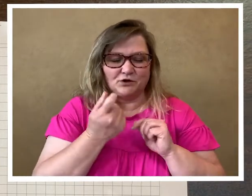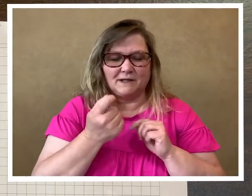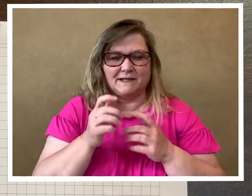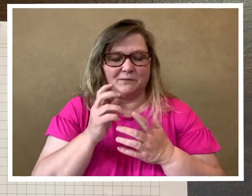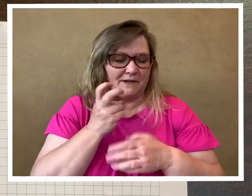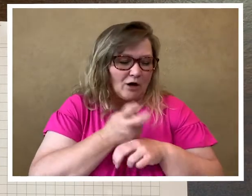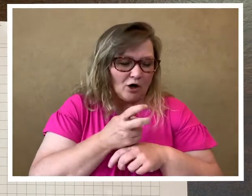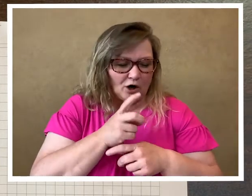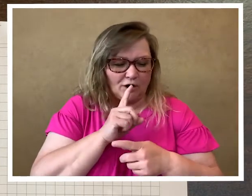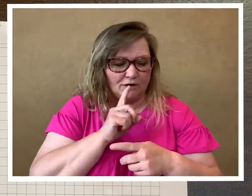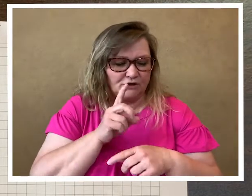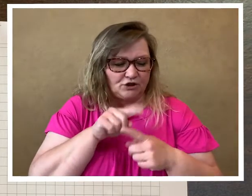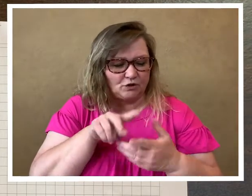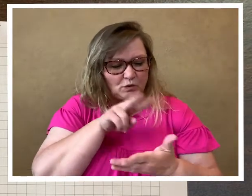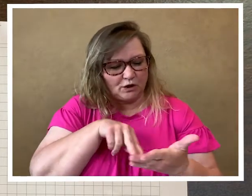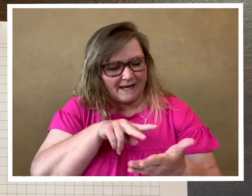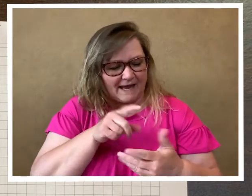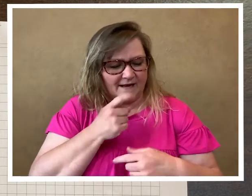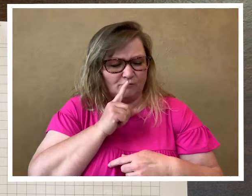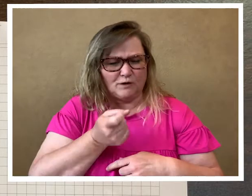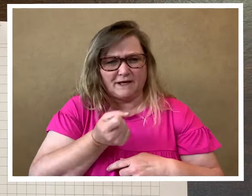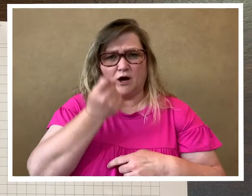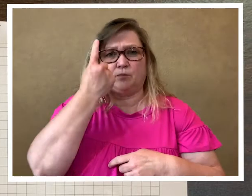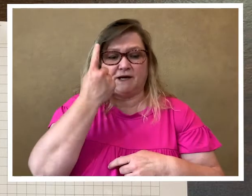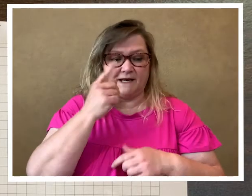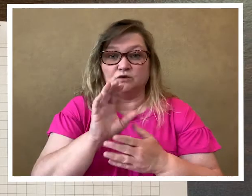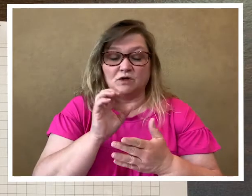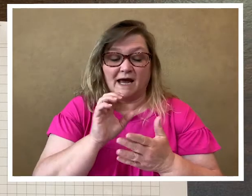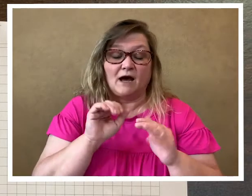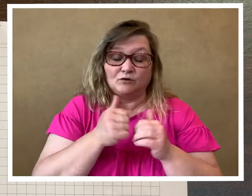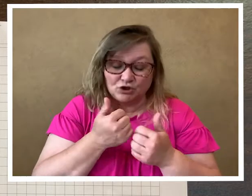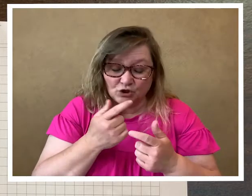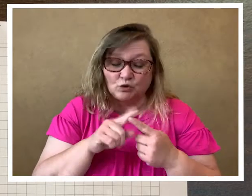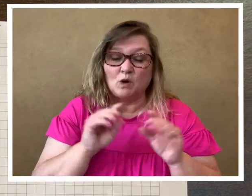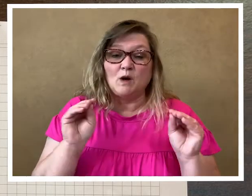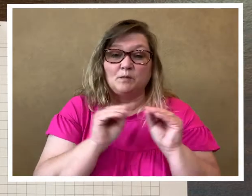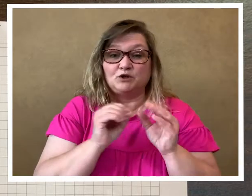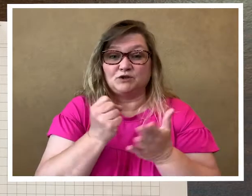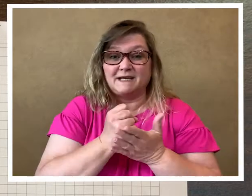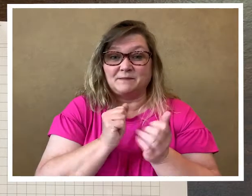little bit hard to look at and really comprehend how to put your stamps